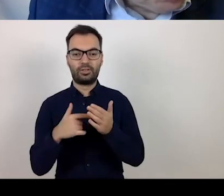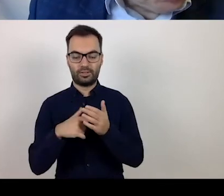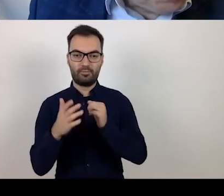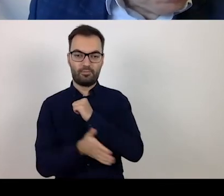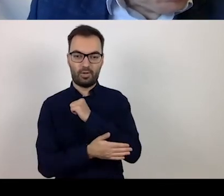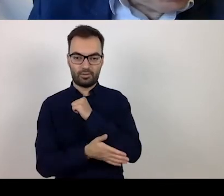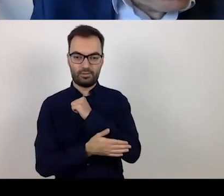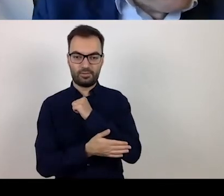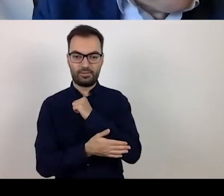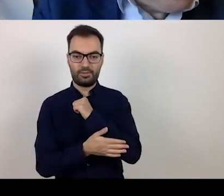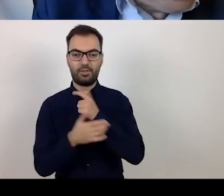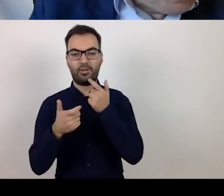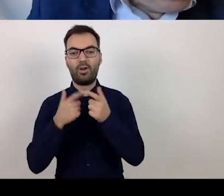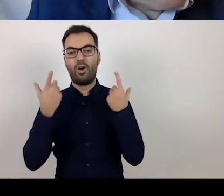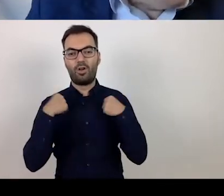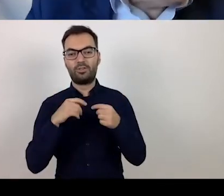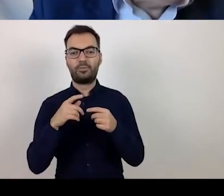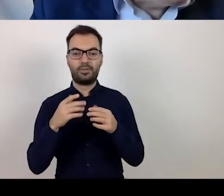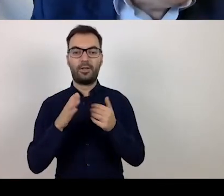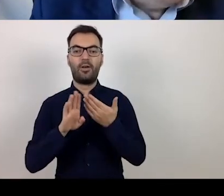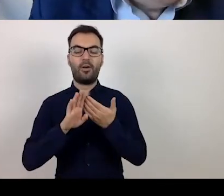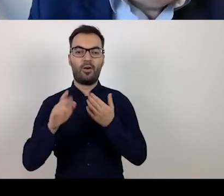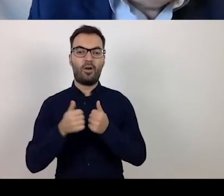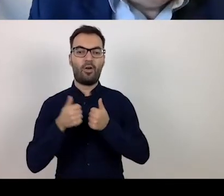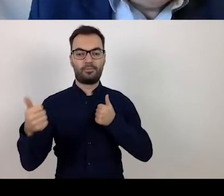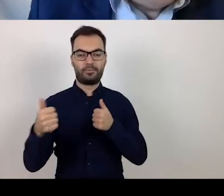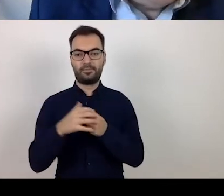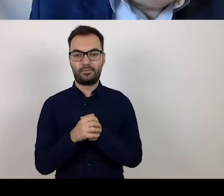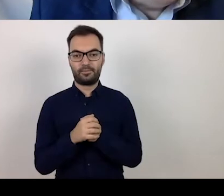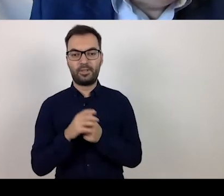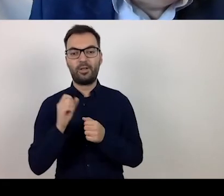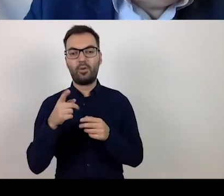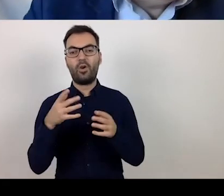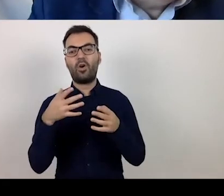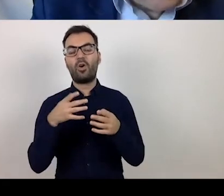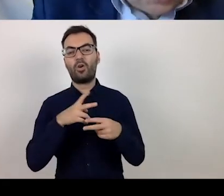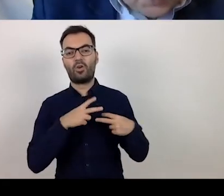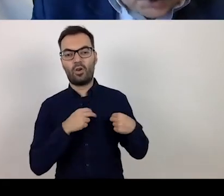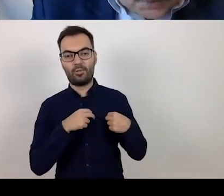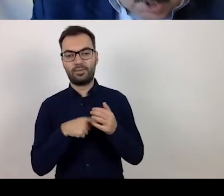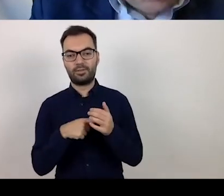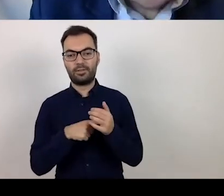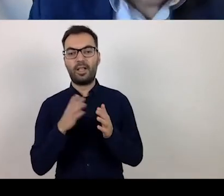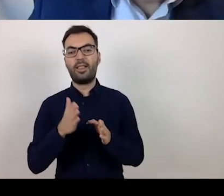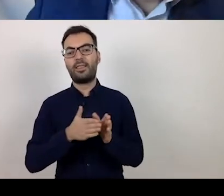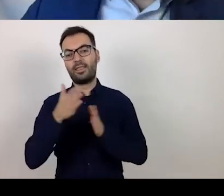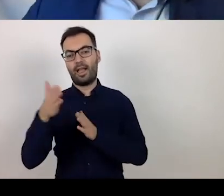of the evaluation by impartial people and committees. I will explain later how it is performed